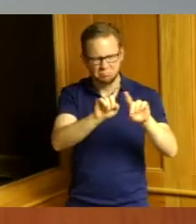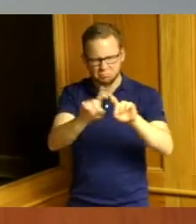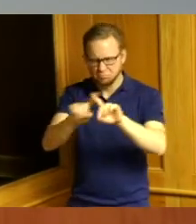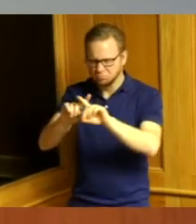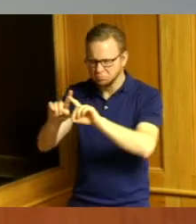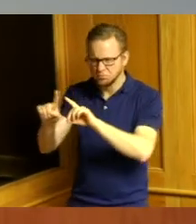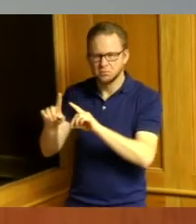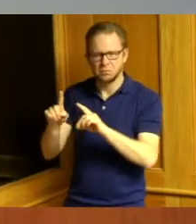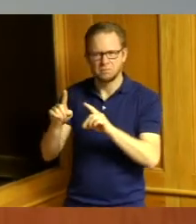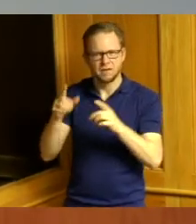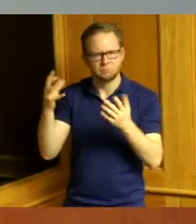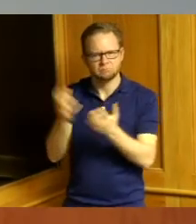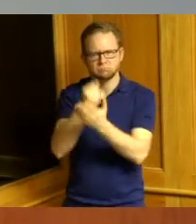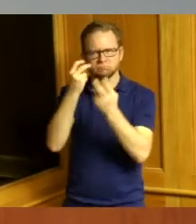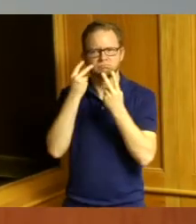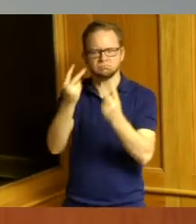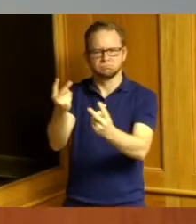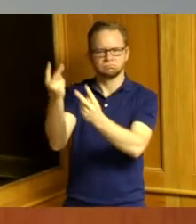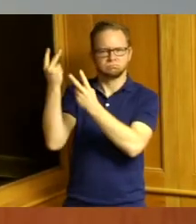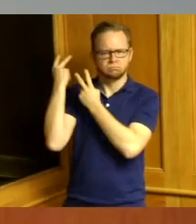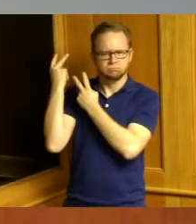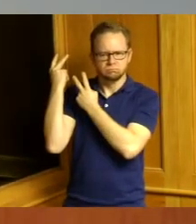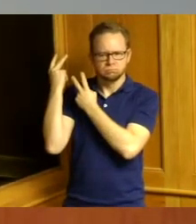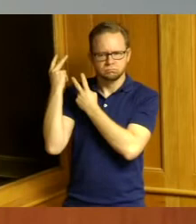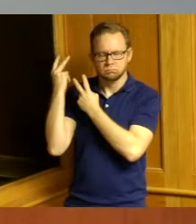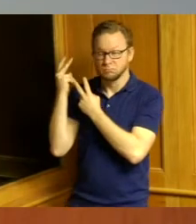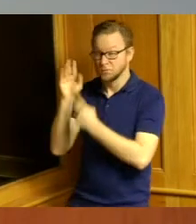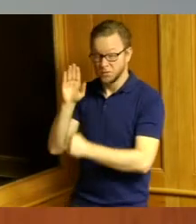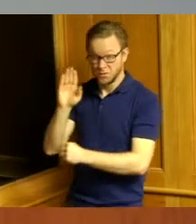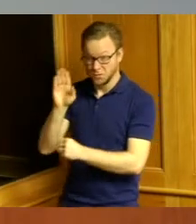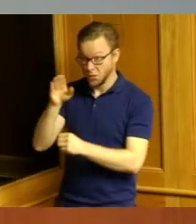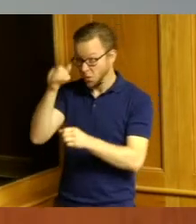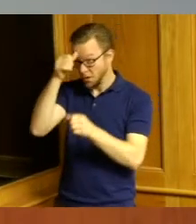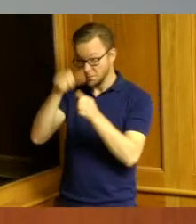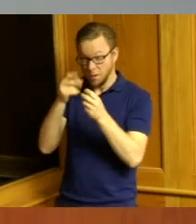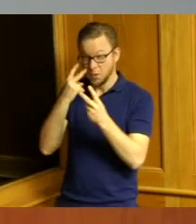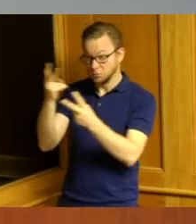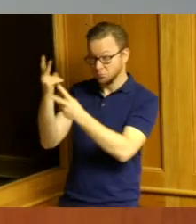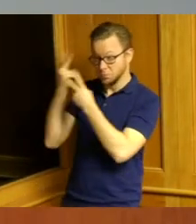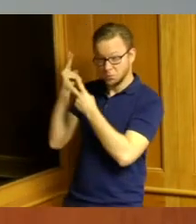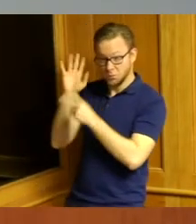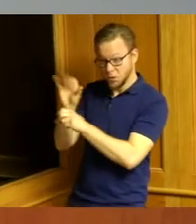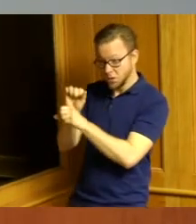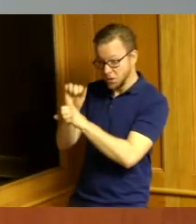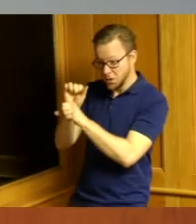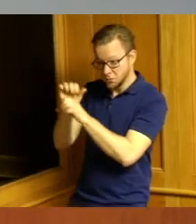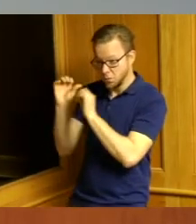so that we can not only keep the memory and the actions of Dr King alive but also remember